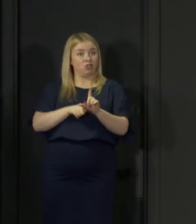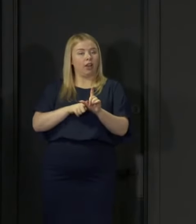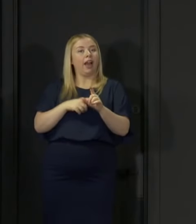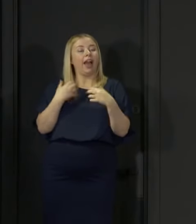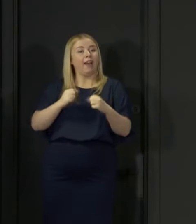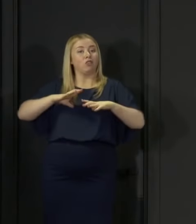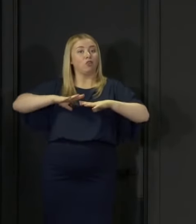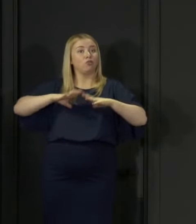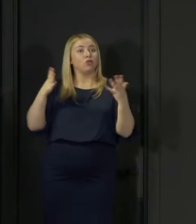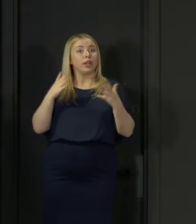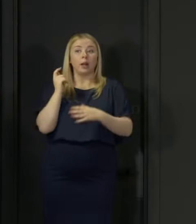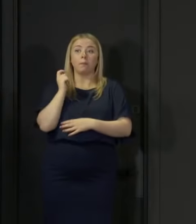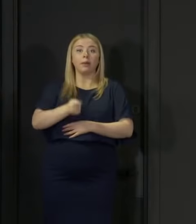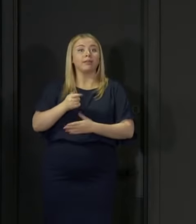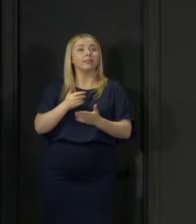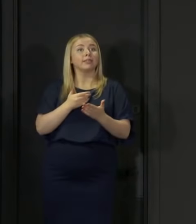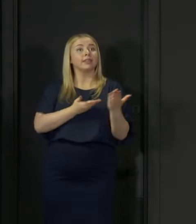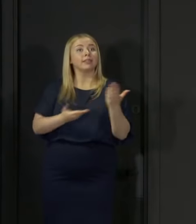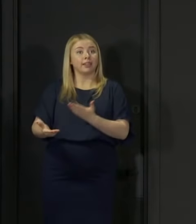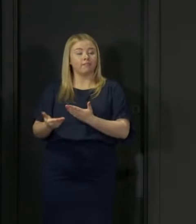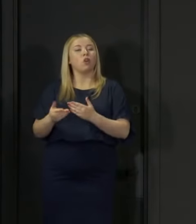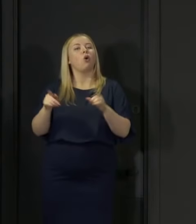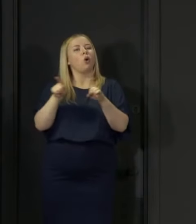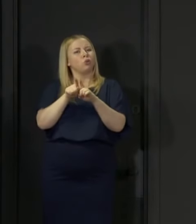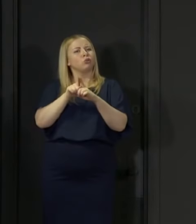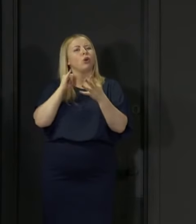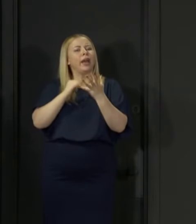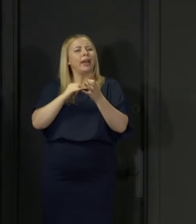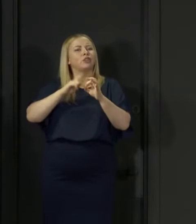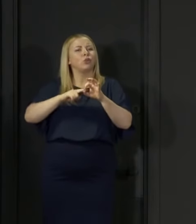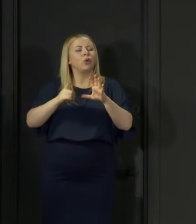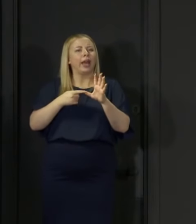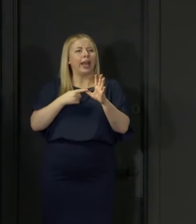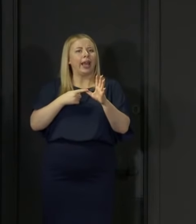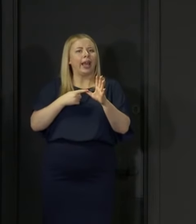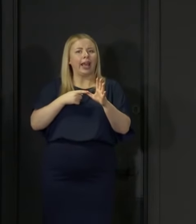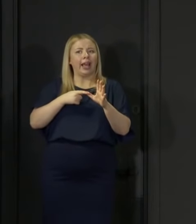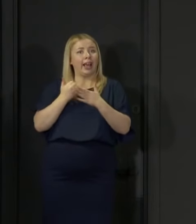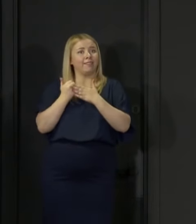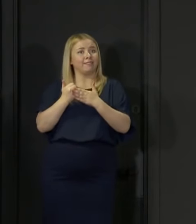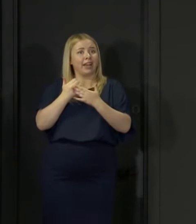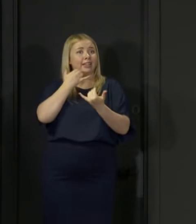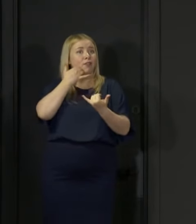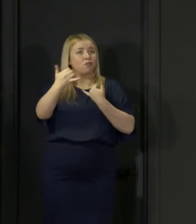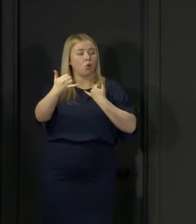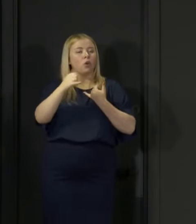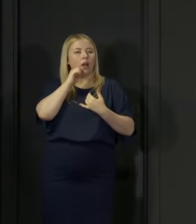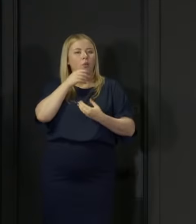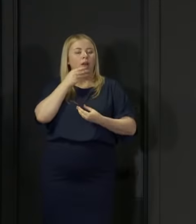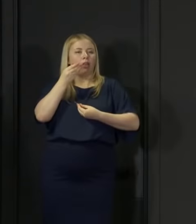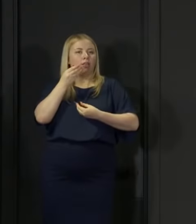There's also an SQA Candidate Advice Line and I'm about to read out the number for that.